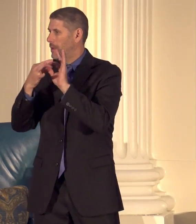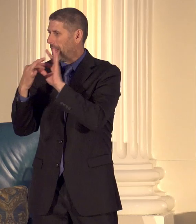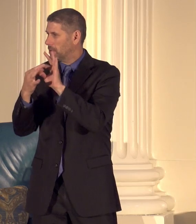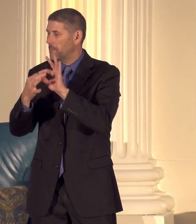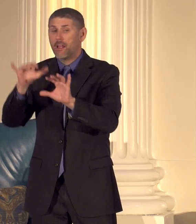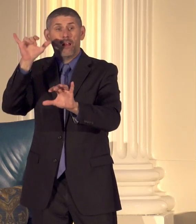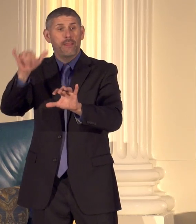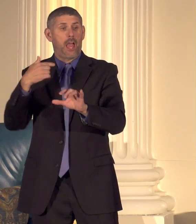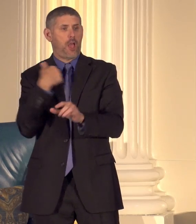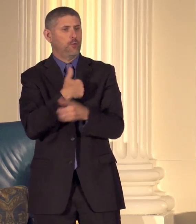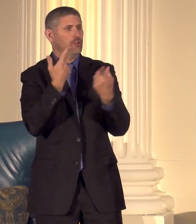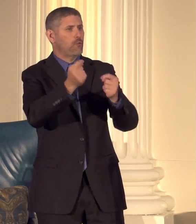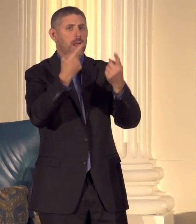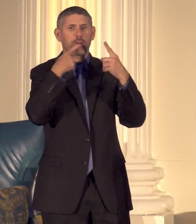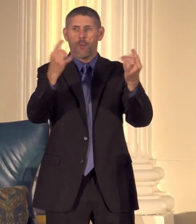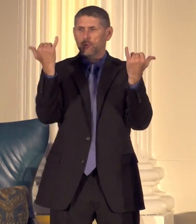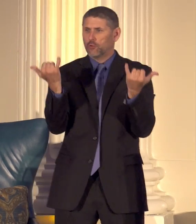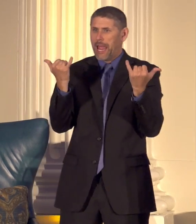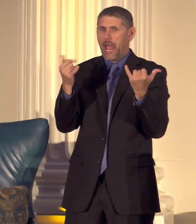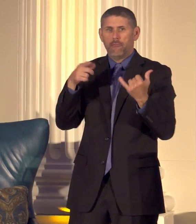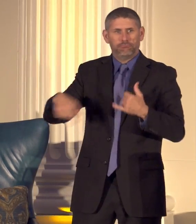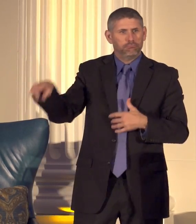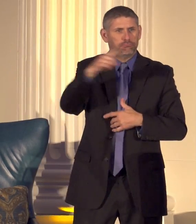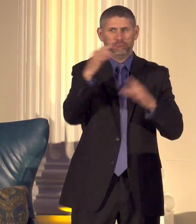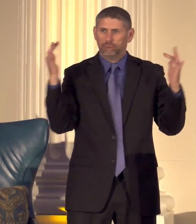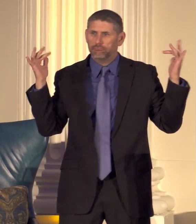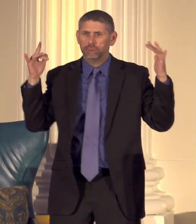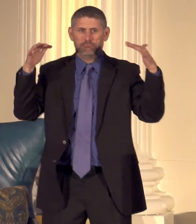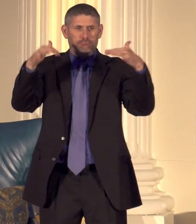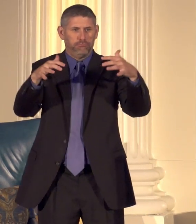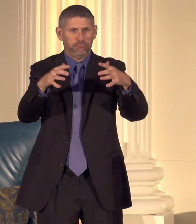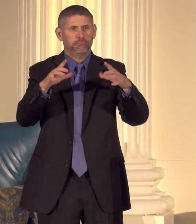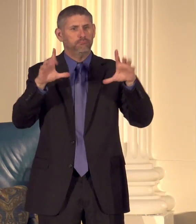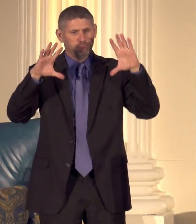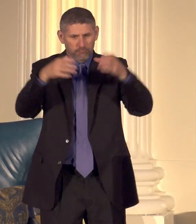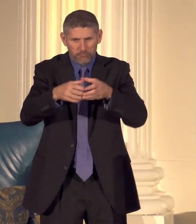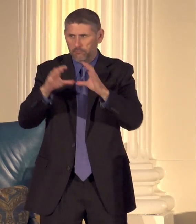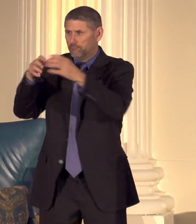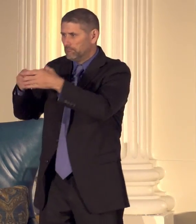today is to bring people together so that you can start some additional